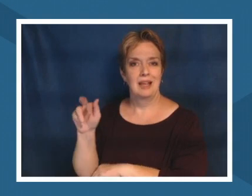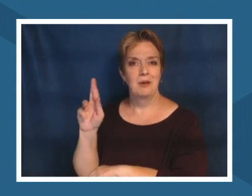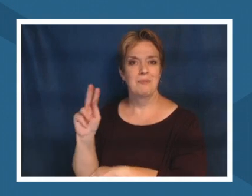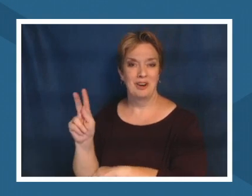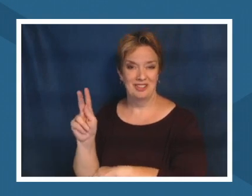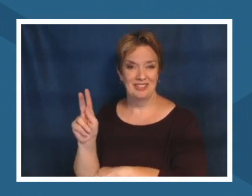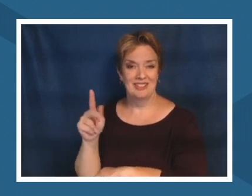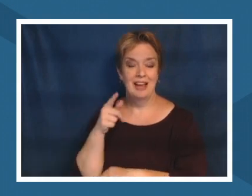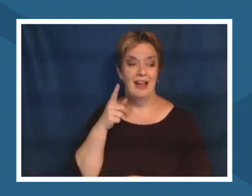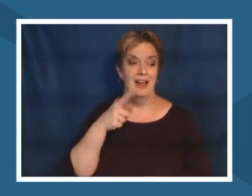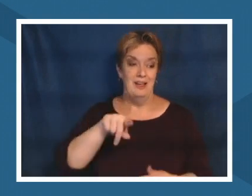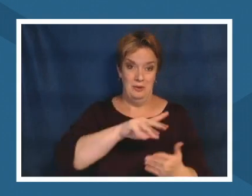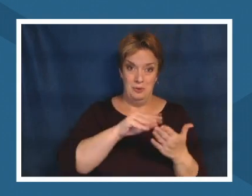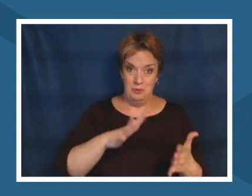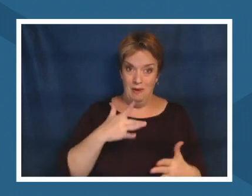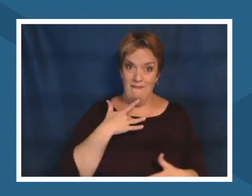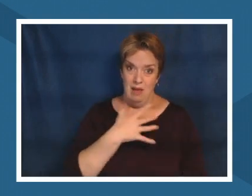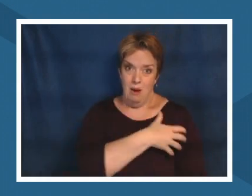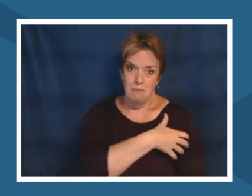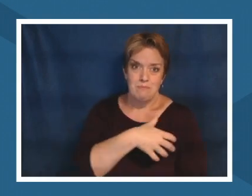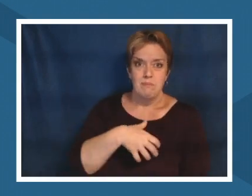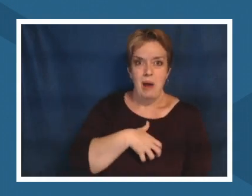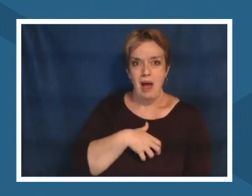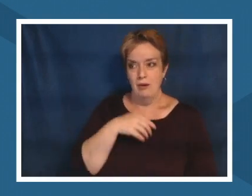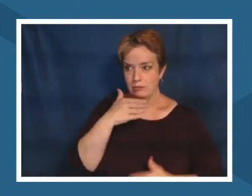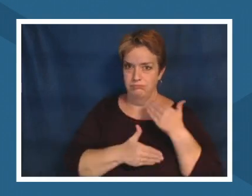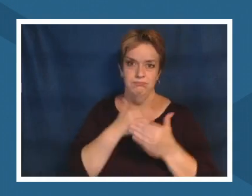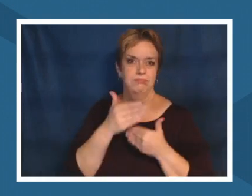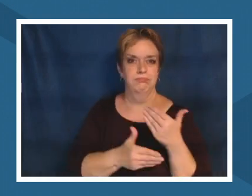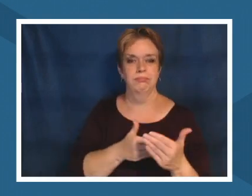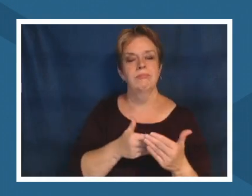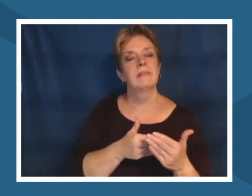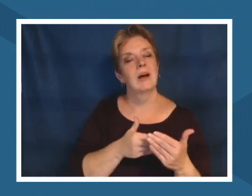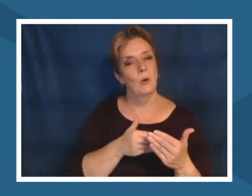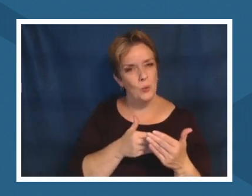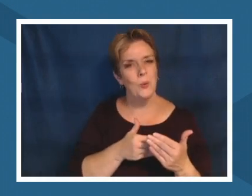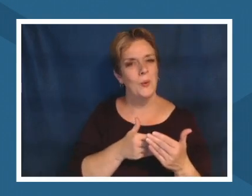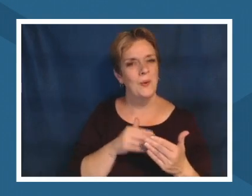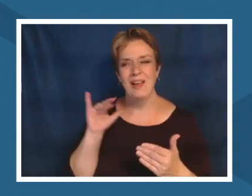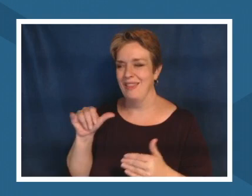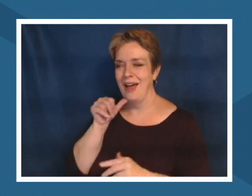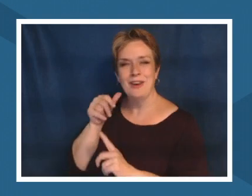change that wasn't something that was found in a textbook that wasn't